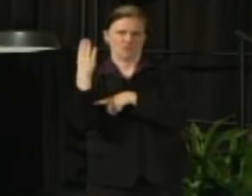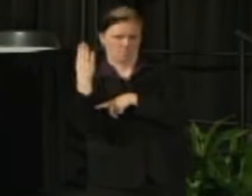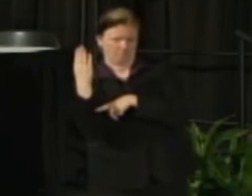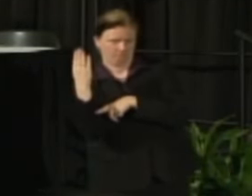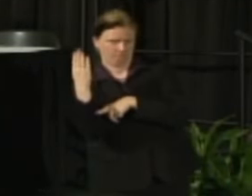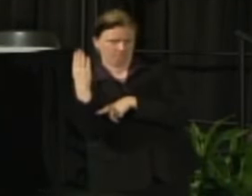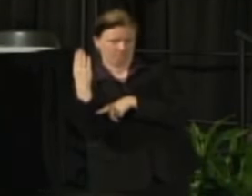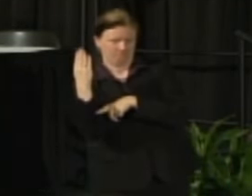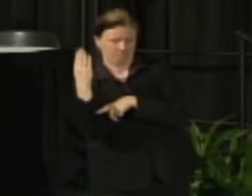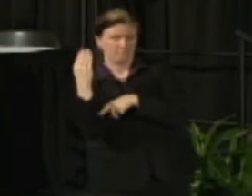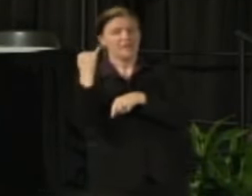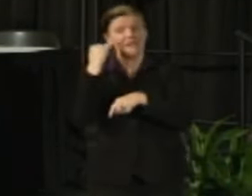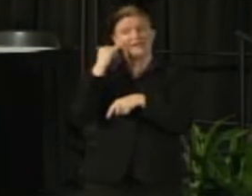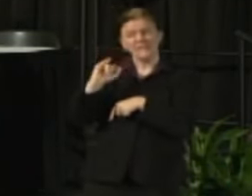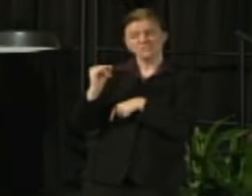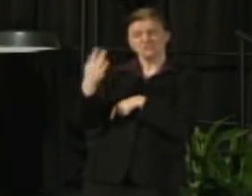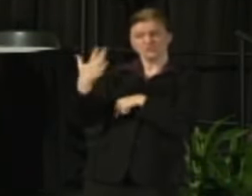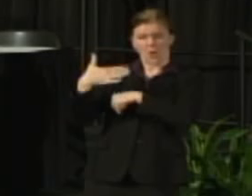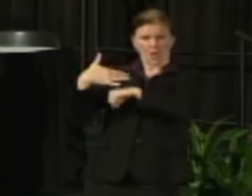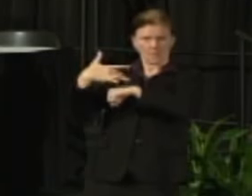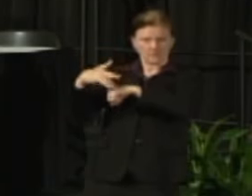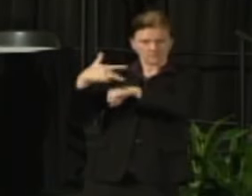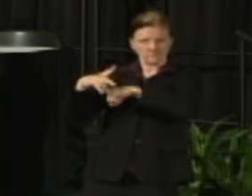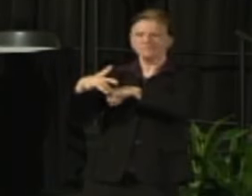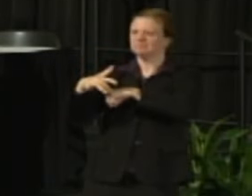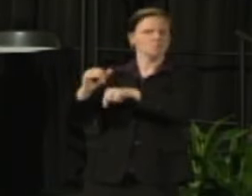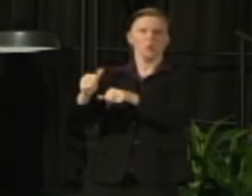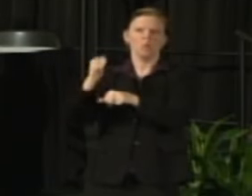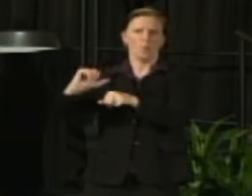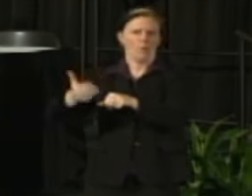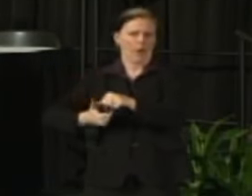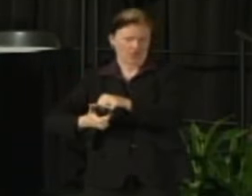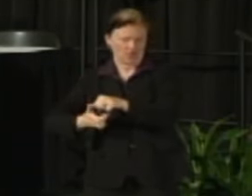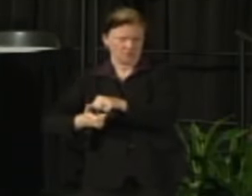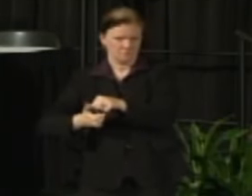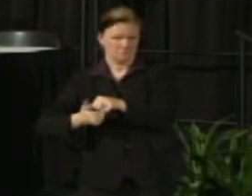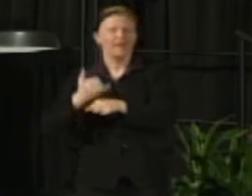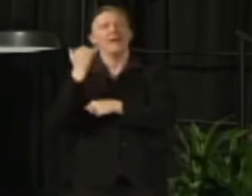the clear exceptions would be those that are extramurally funded by grants or contracts.